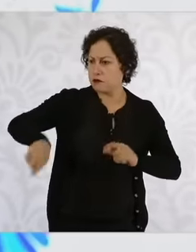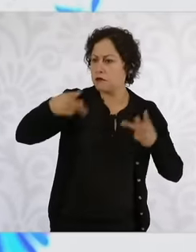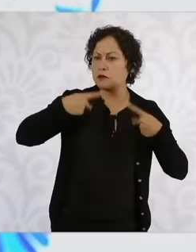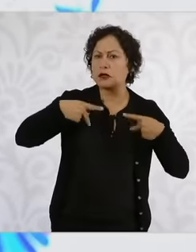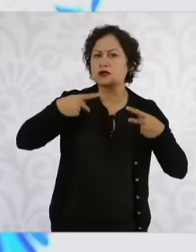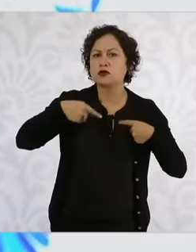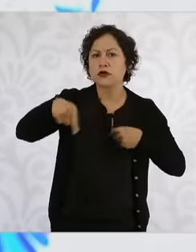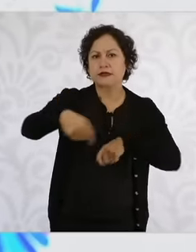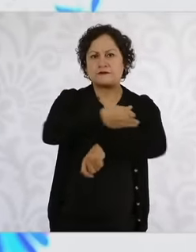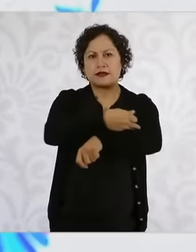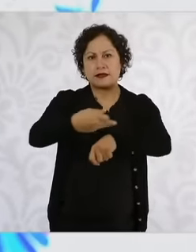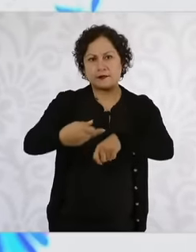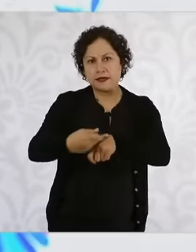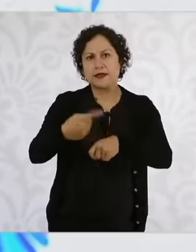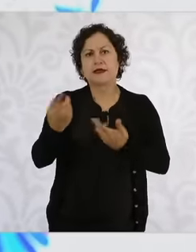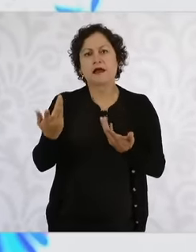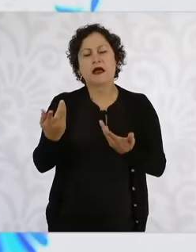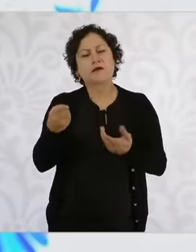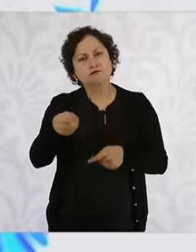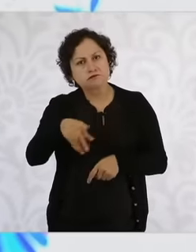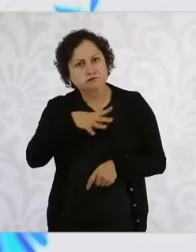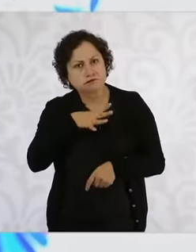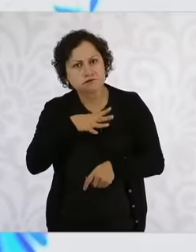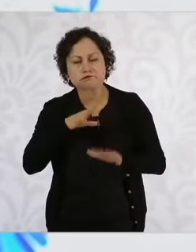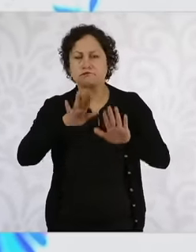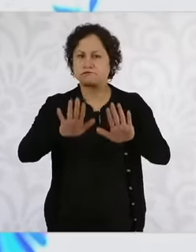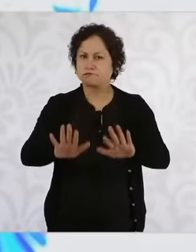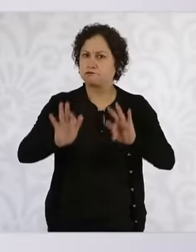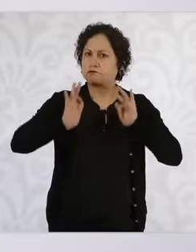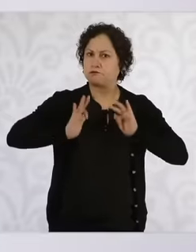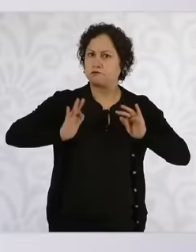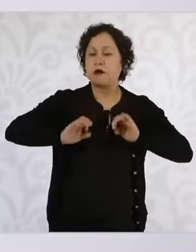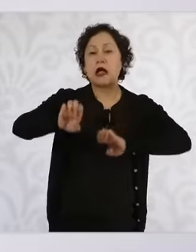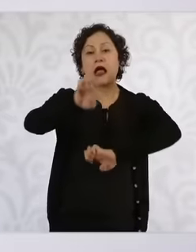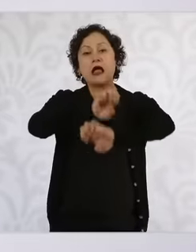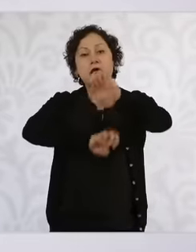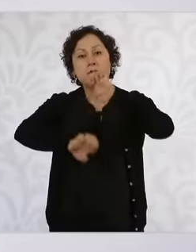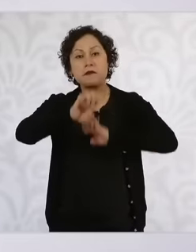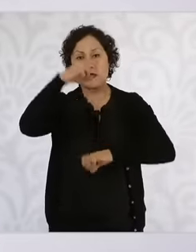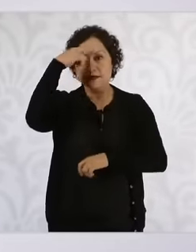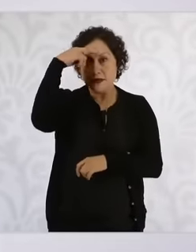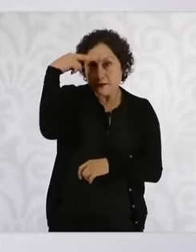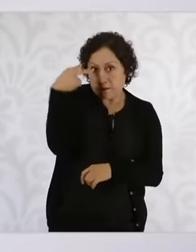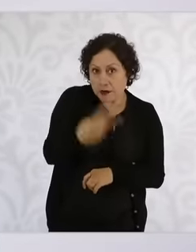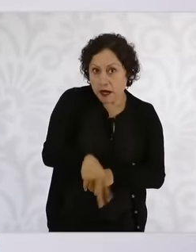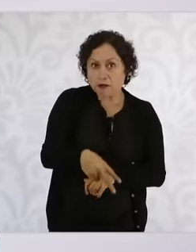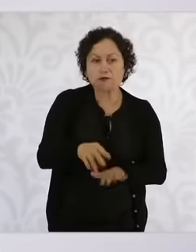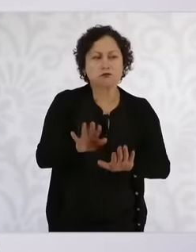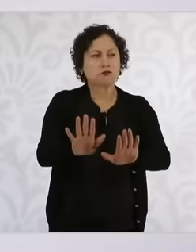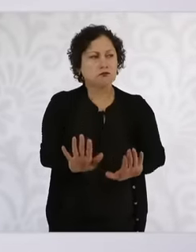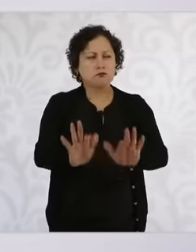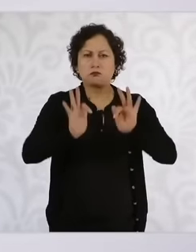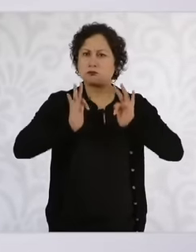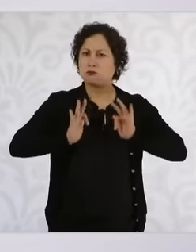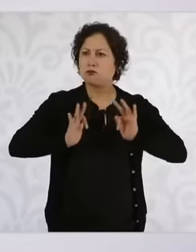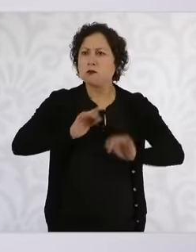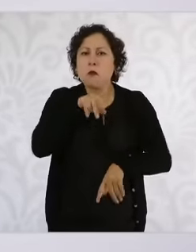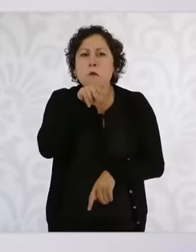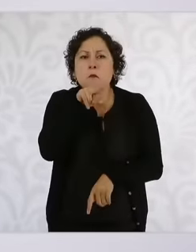Mexican businesswomen and businessmen There is no reason for concern Mexico It always